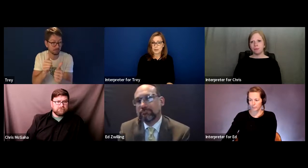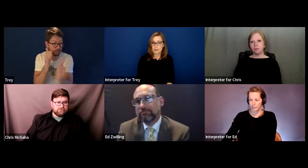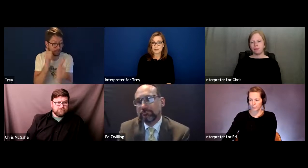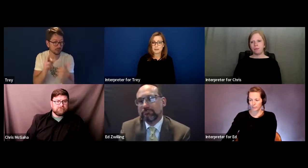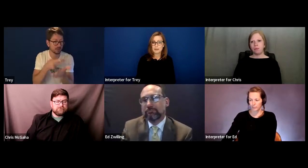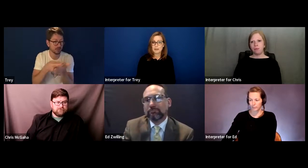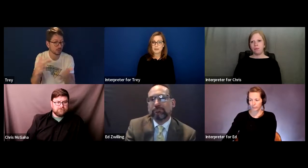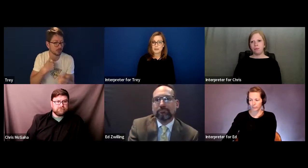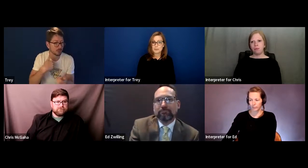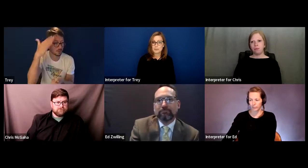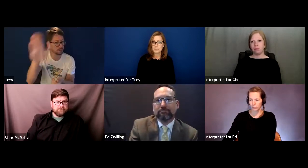with.